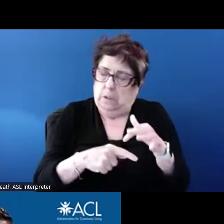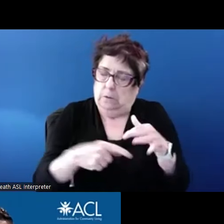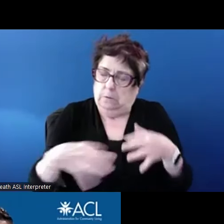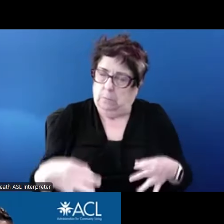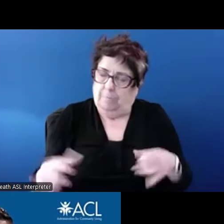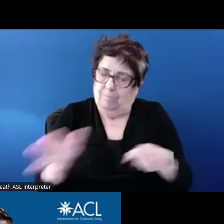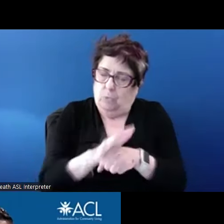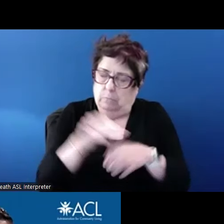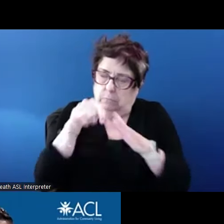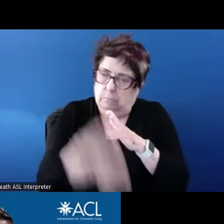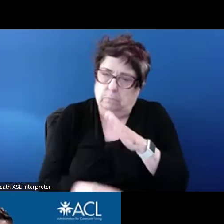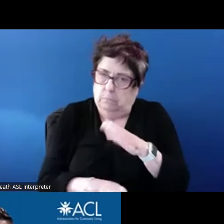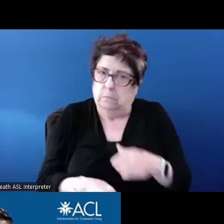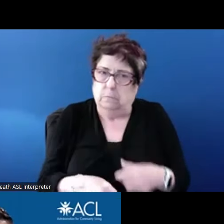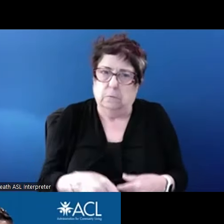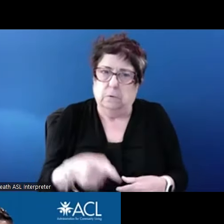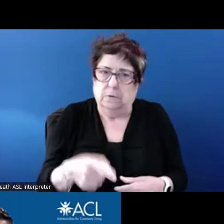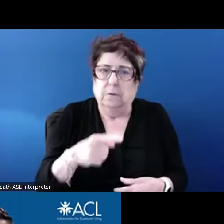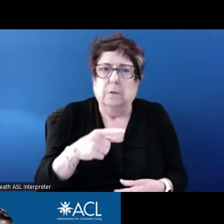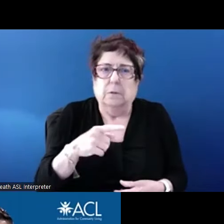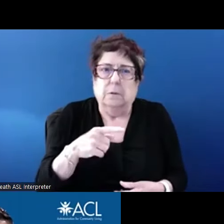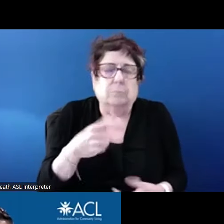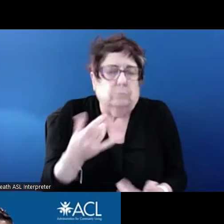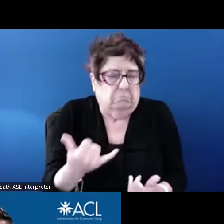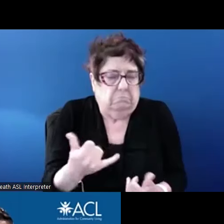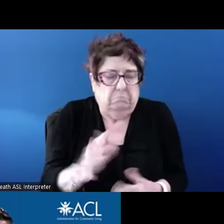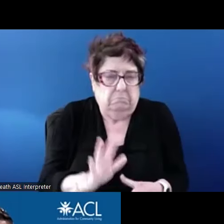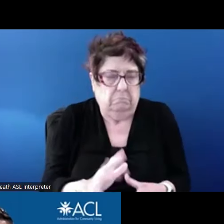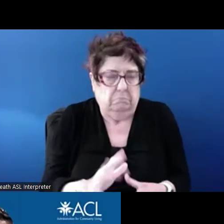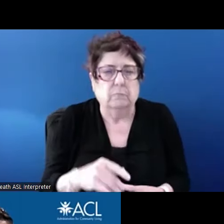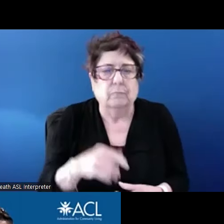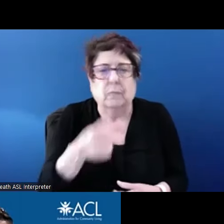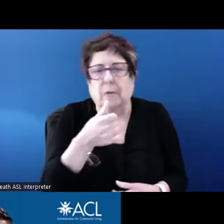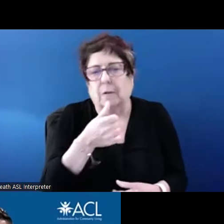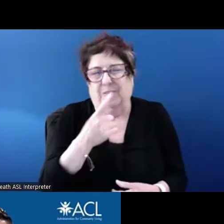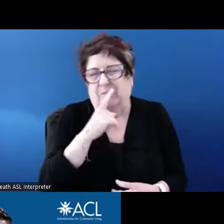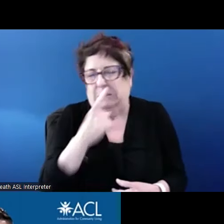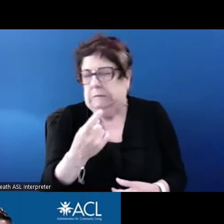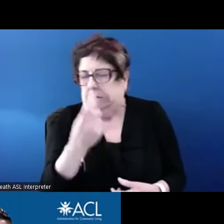you're trying to use any voucher program in assisted living or a licensed setting,